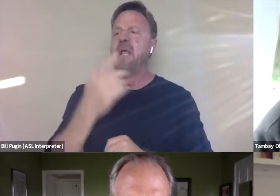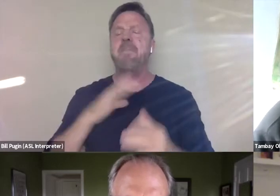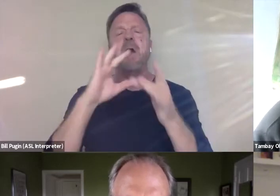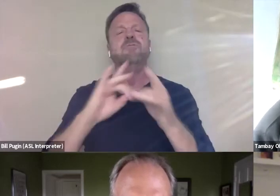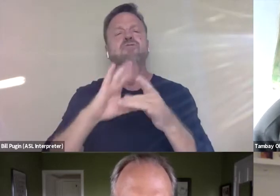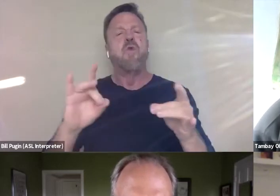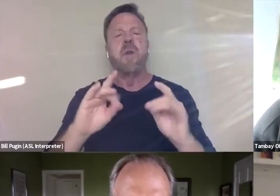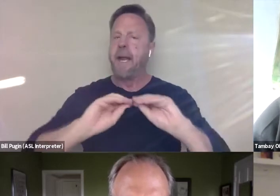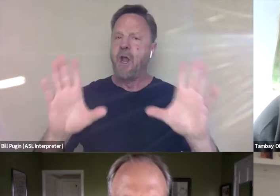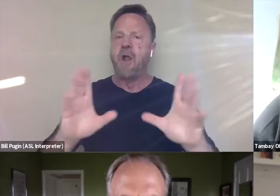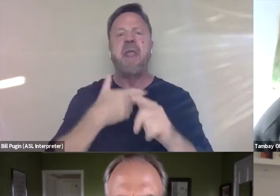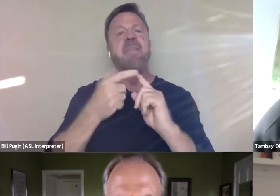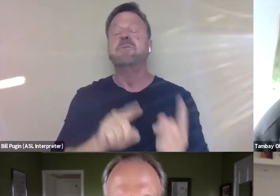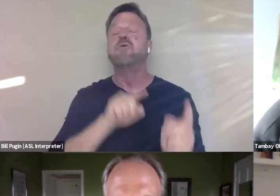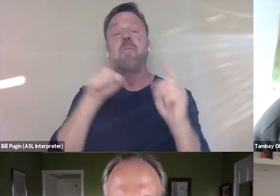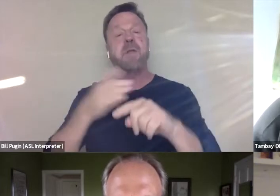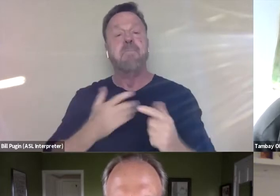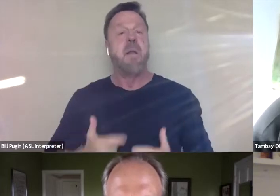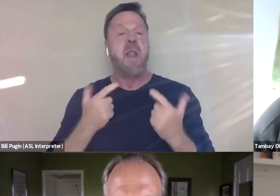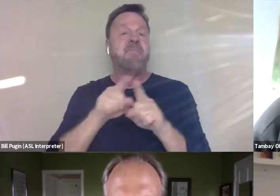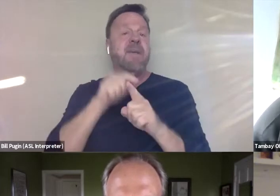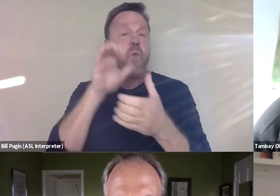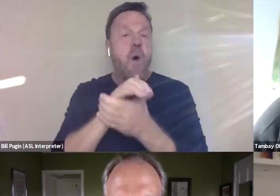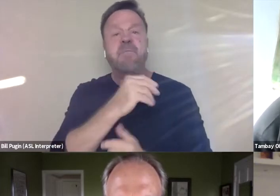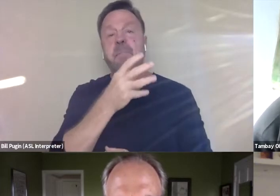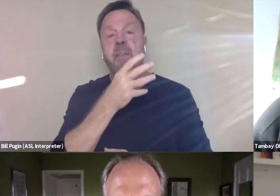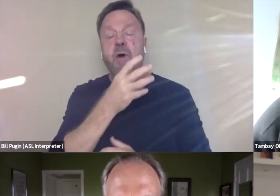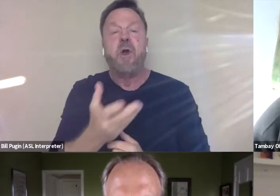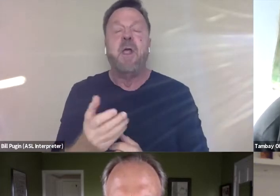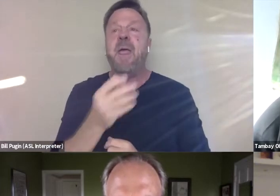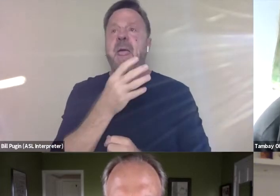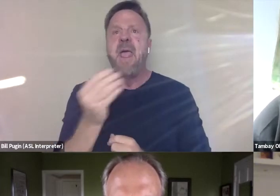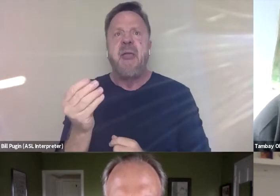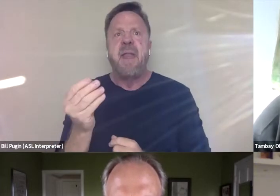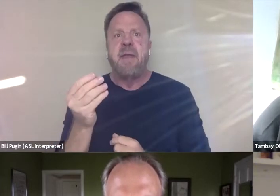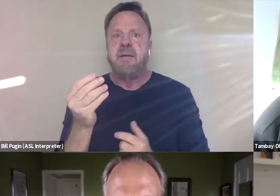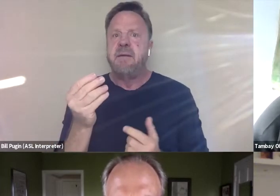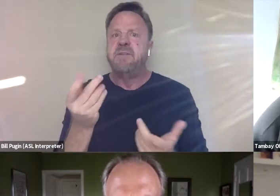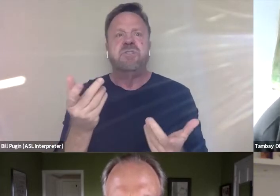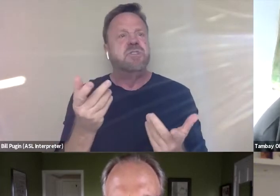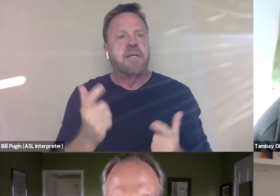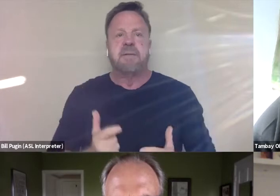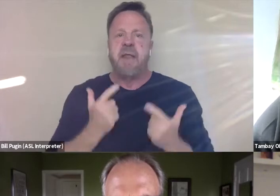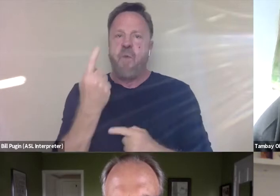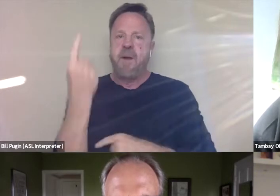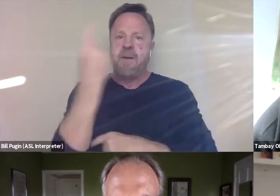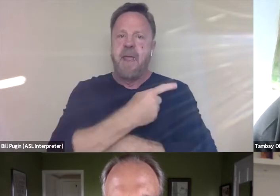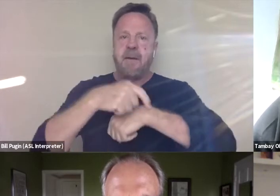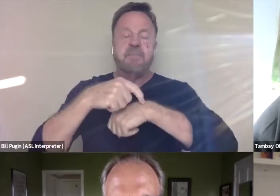And I'm gonna go back to my life as a wife and a mother and take it a day at a time. And I didn't really think about it beyond,